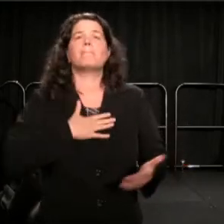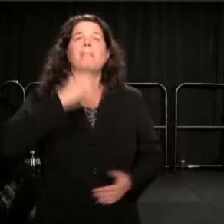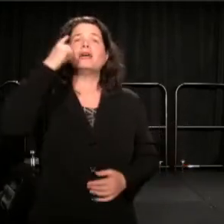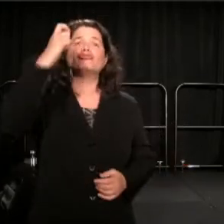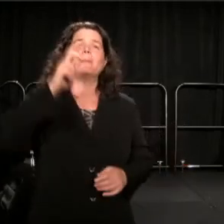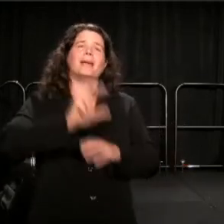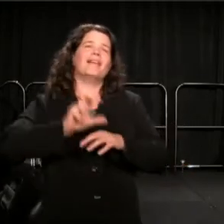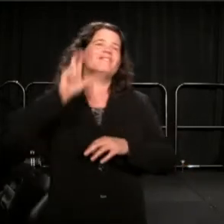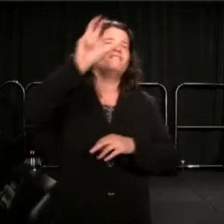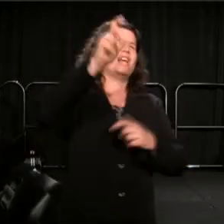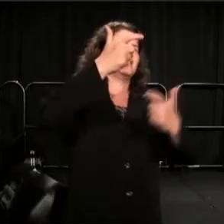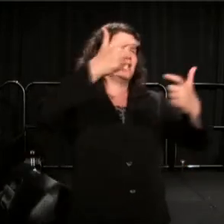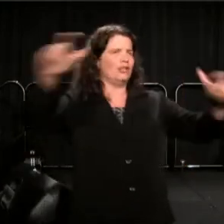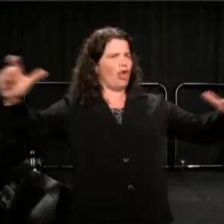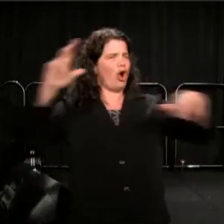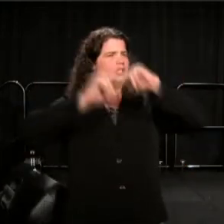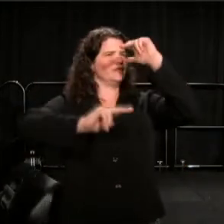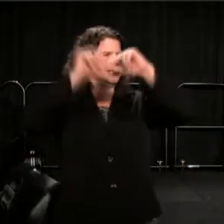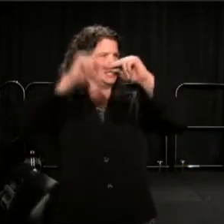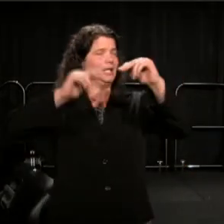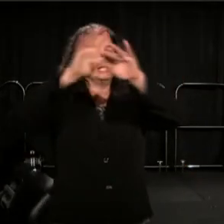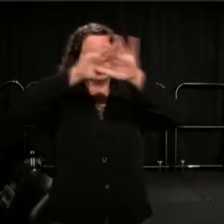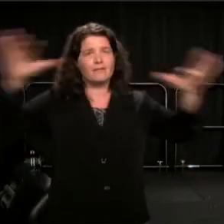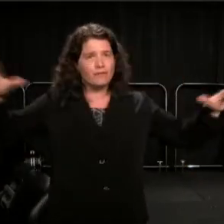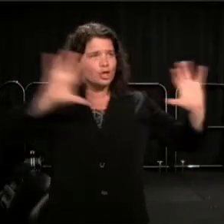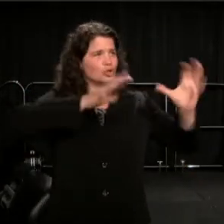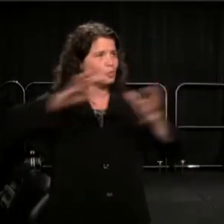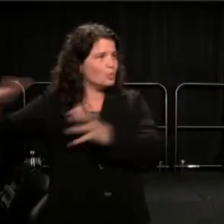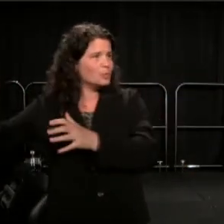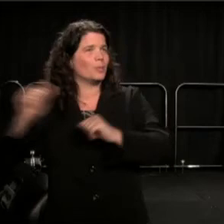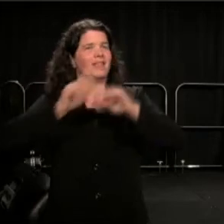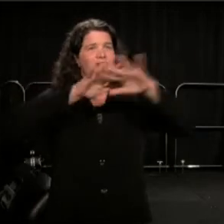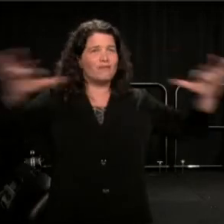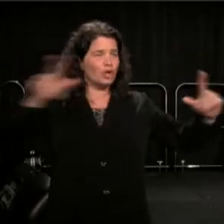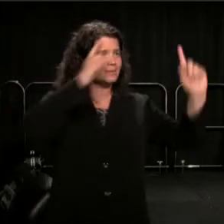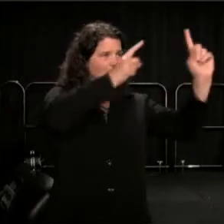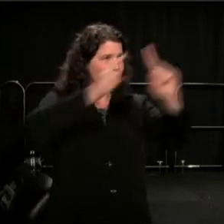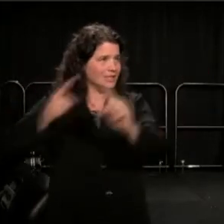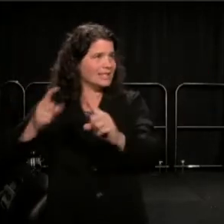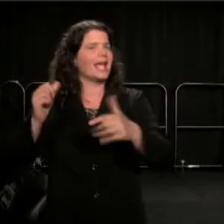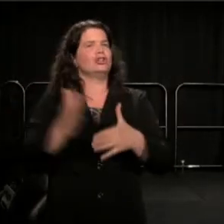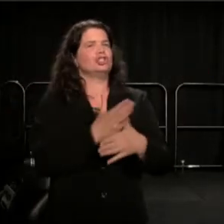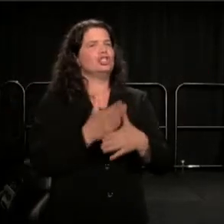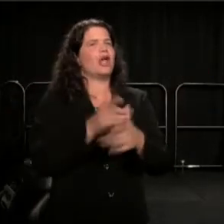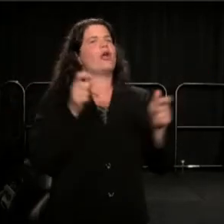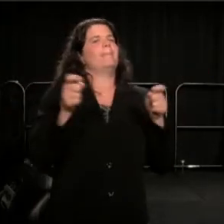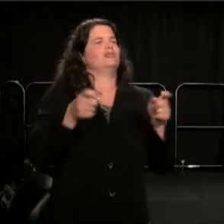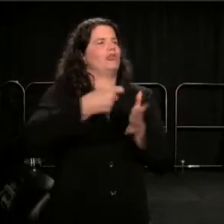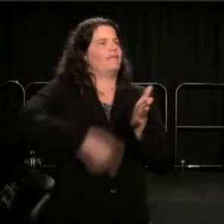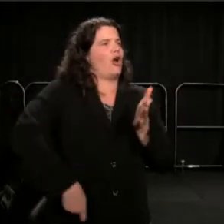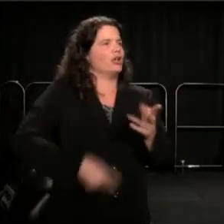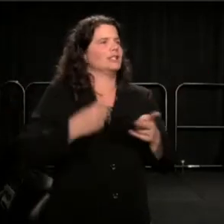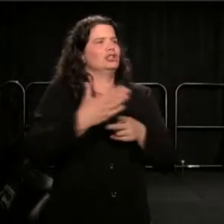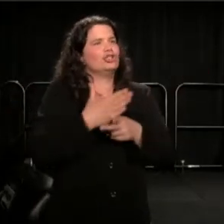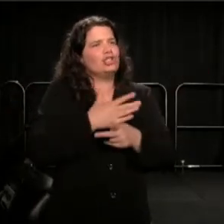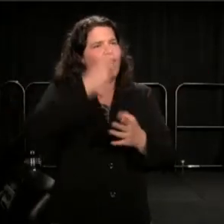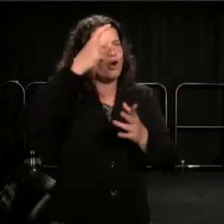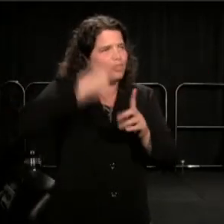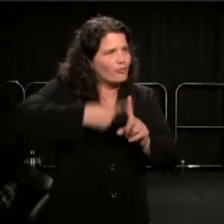in which diverse groups of people with diverse missions, can share administrative costs, share the rent, share the responsibility,